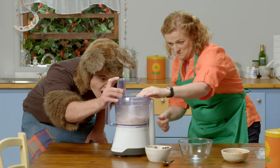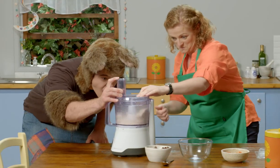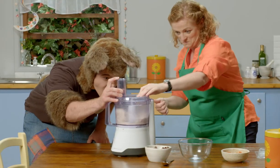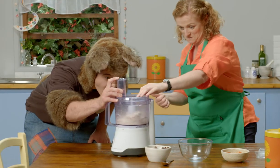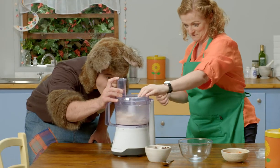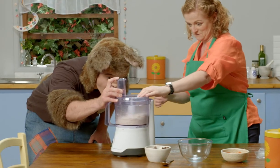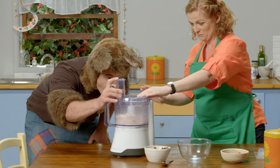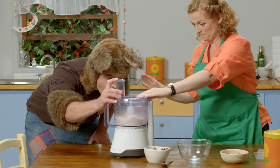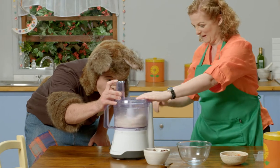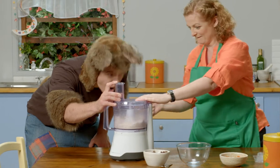Mmm!